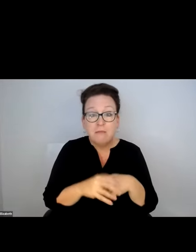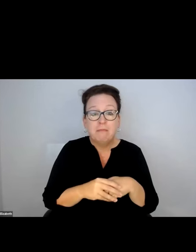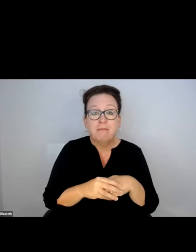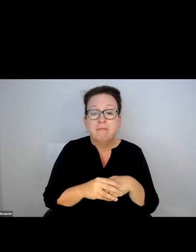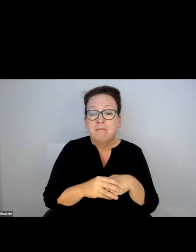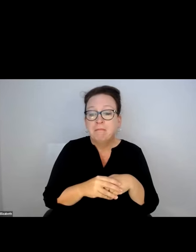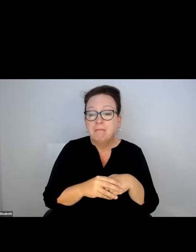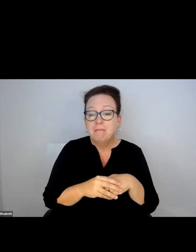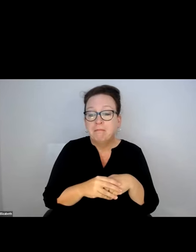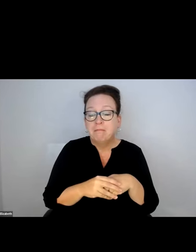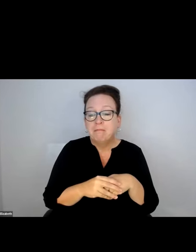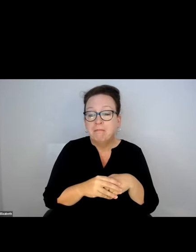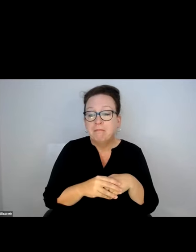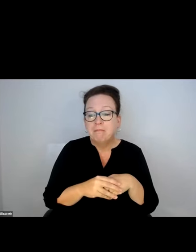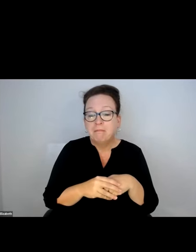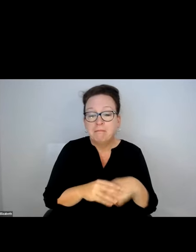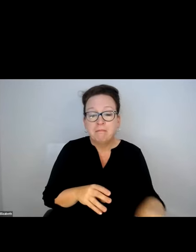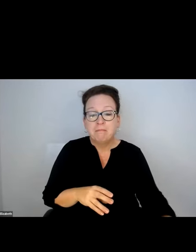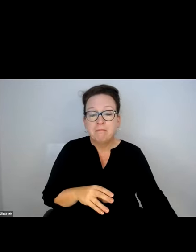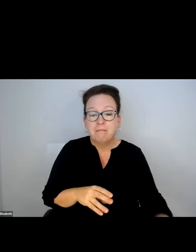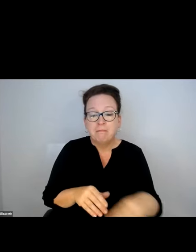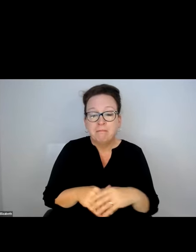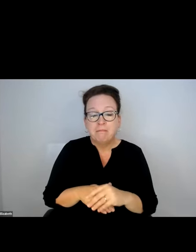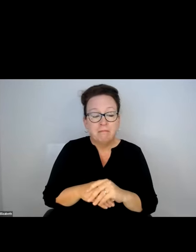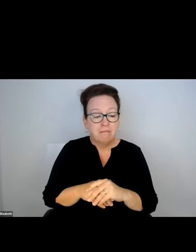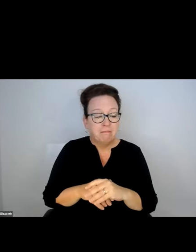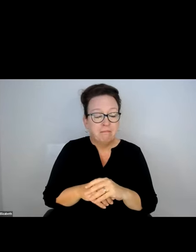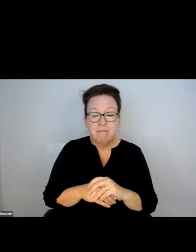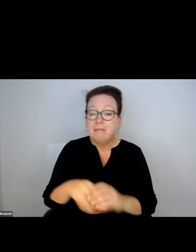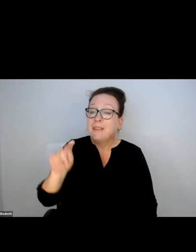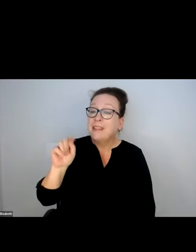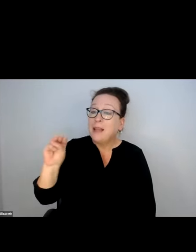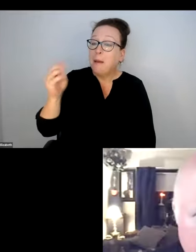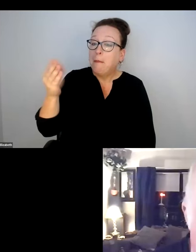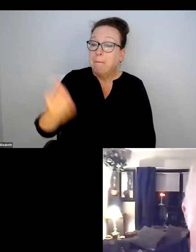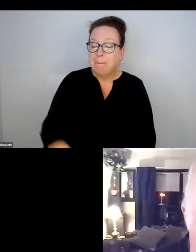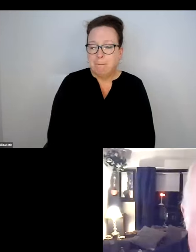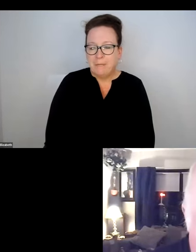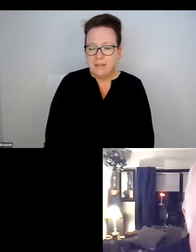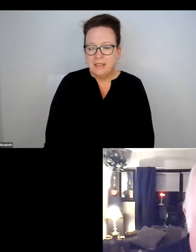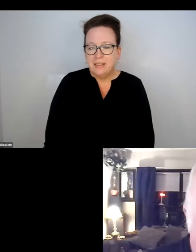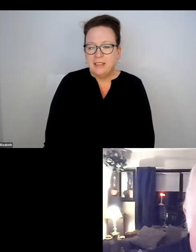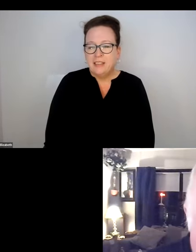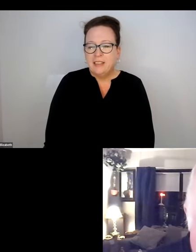MUNICIPALITY COORDINATION ISSUES?